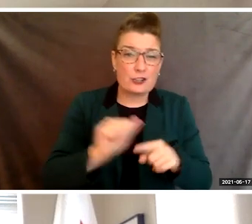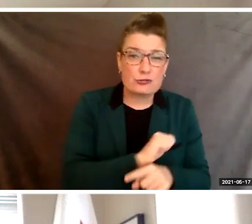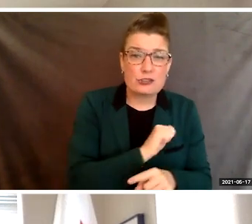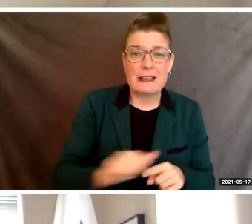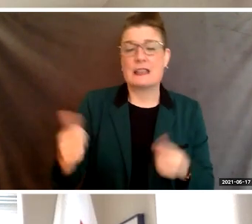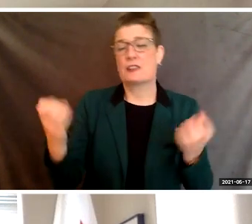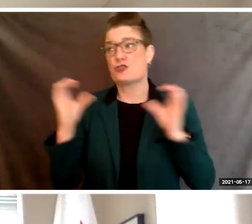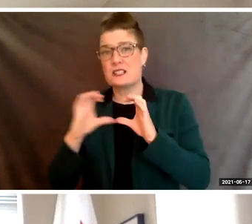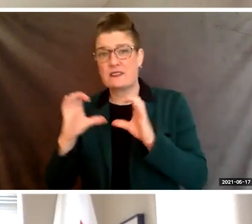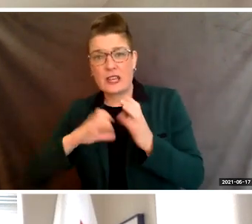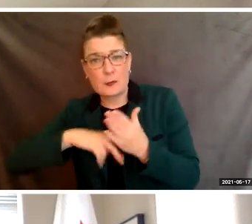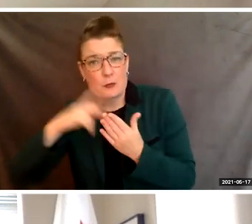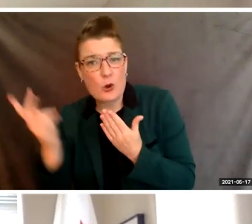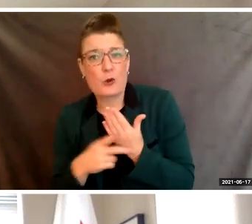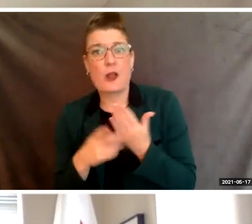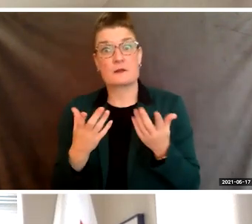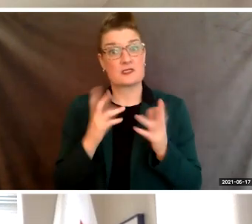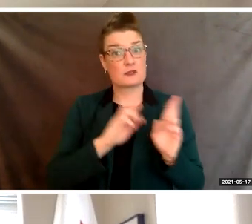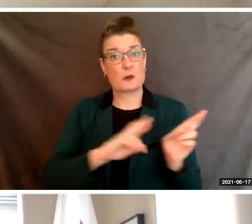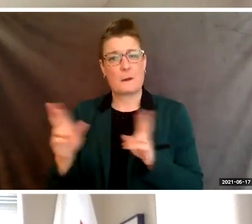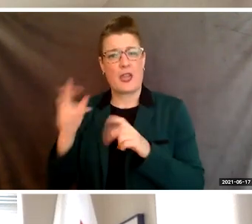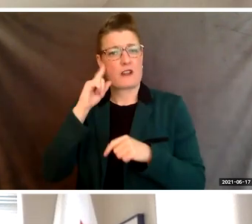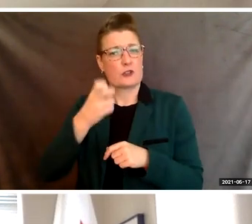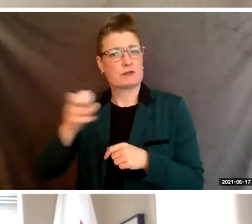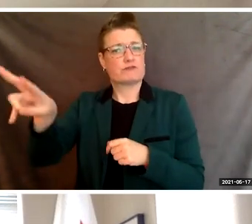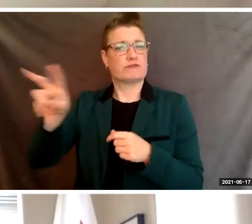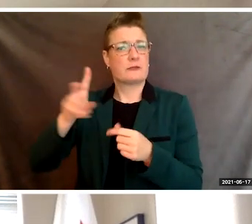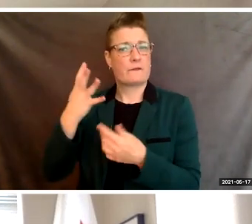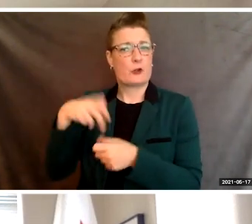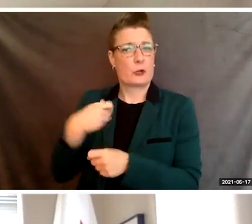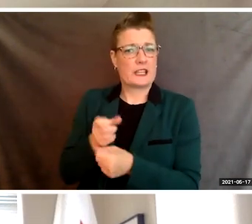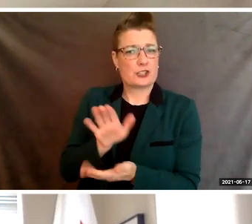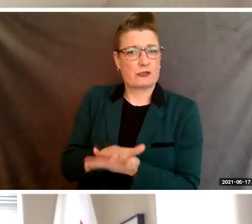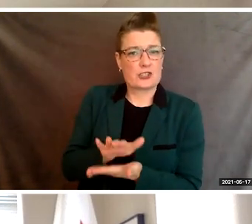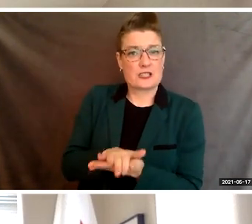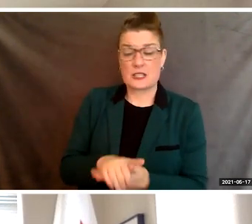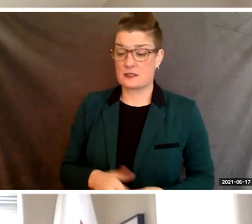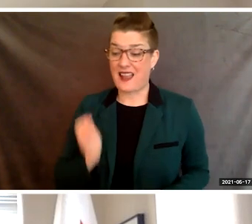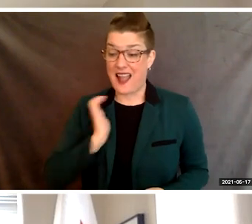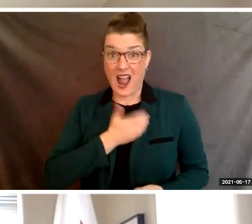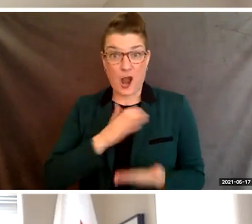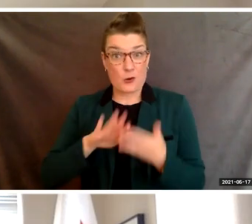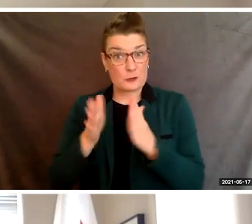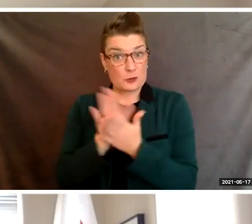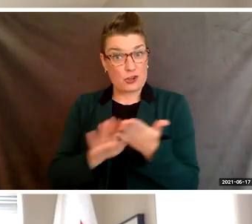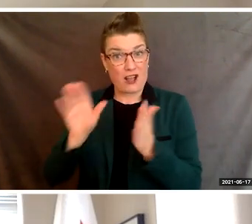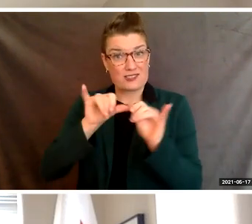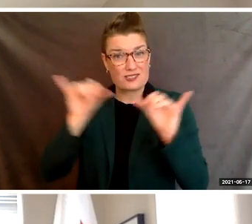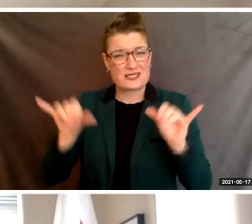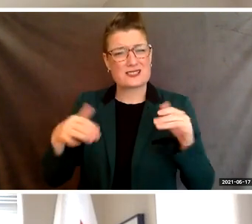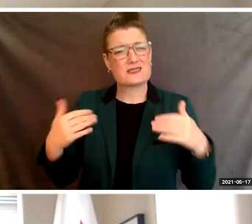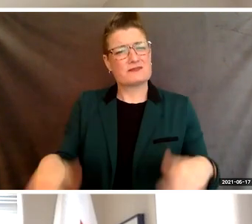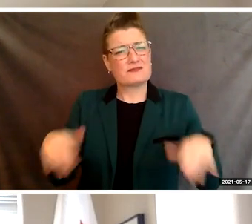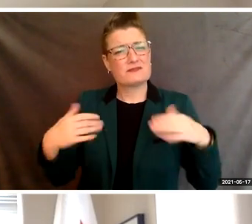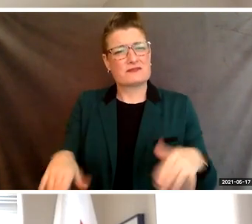and to prepare for transfer to four year universities. Our community college system is a great equalizer,